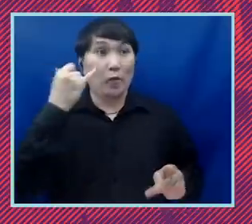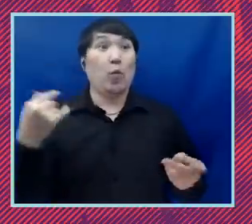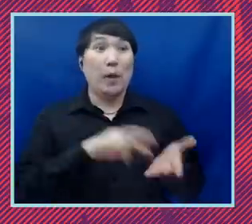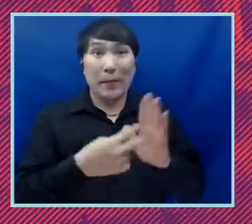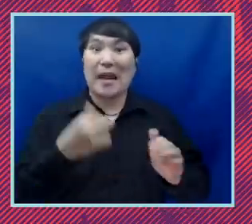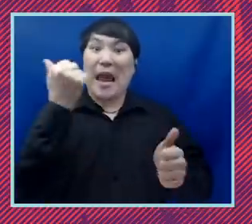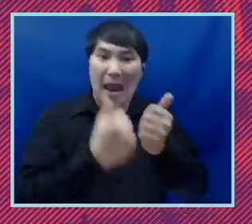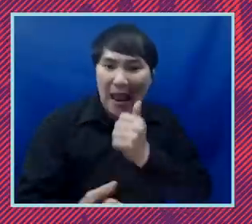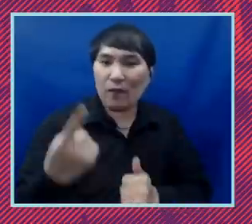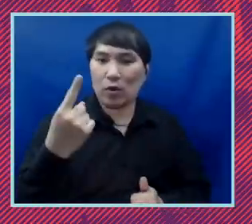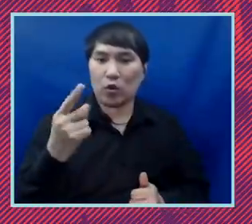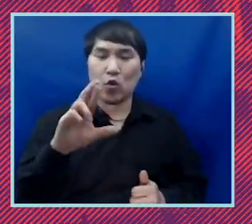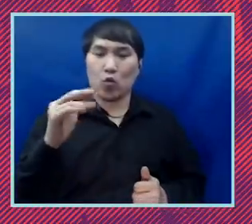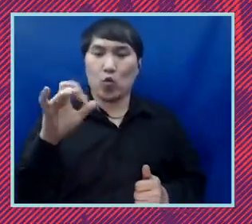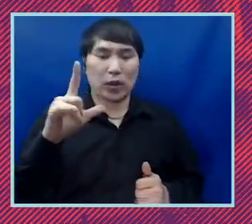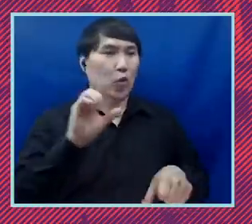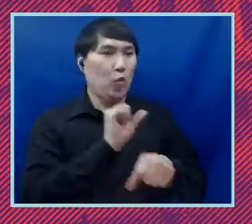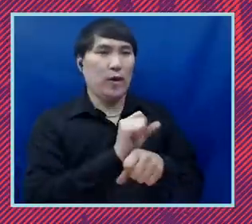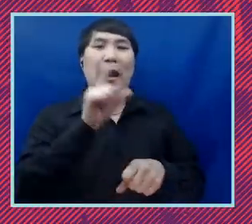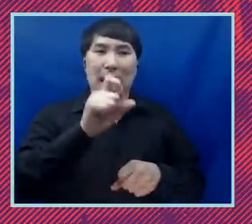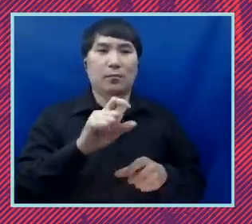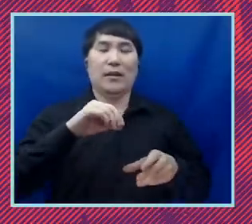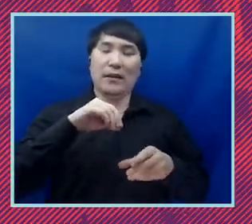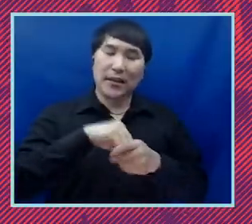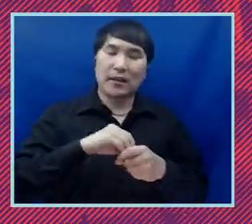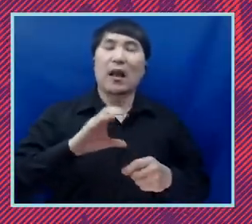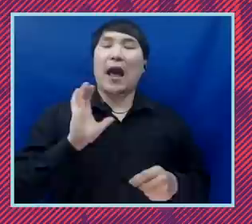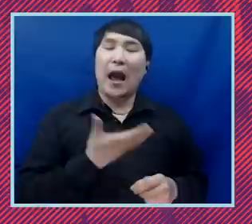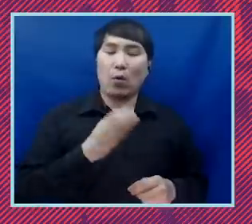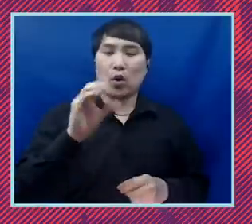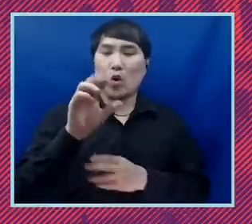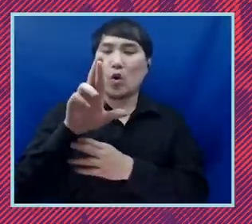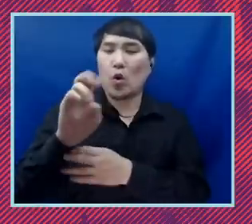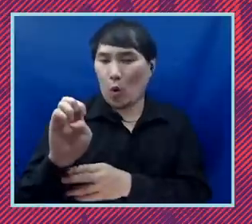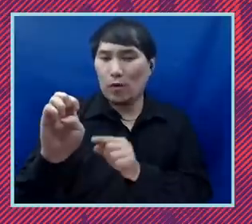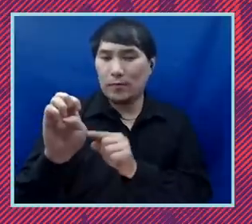justice work really has to be at the core of the work that we do. And so much of what we do already